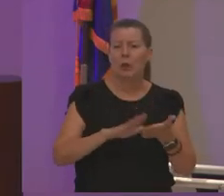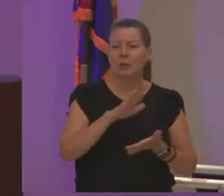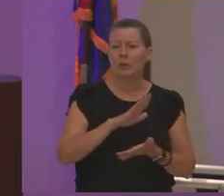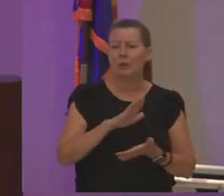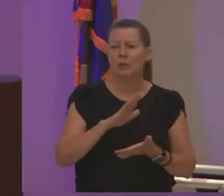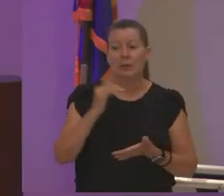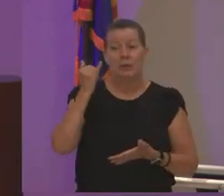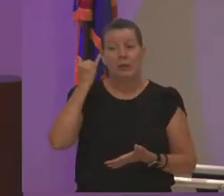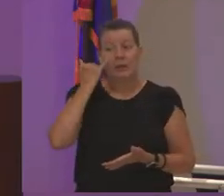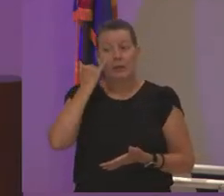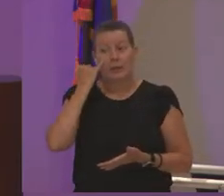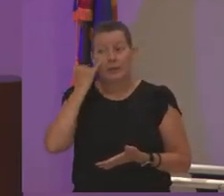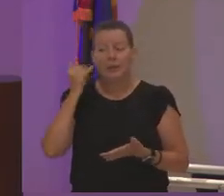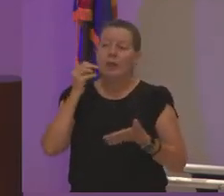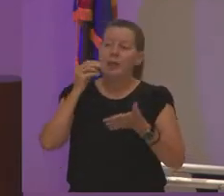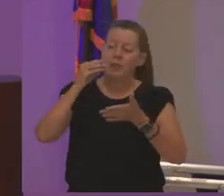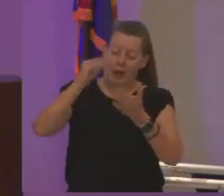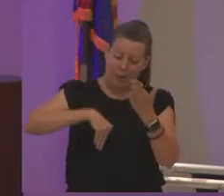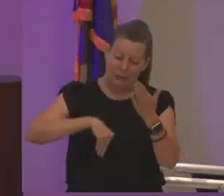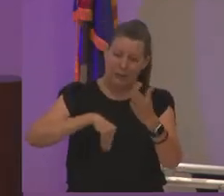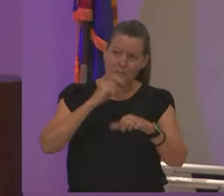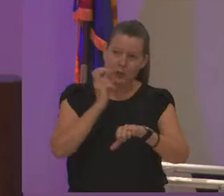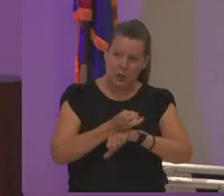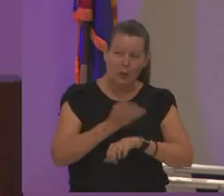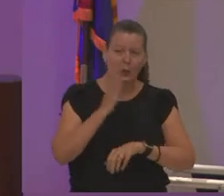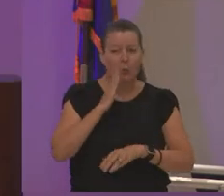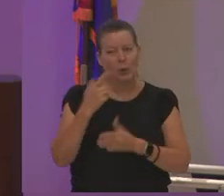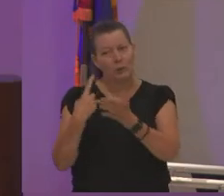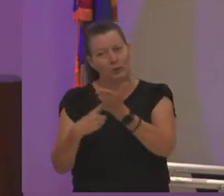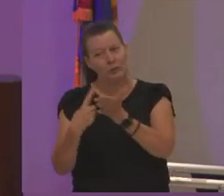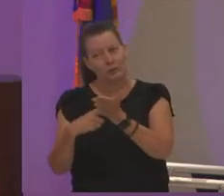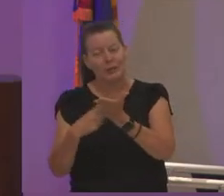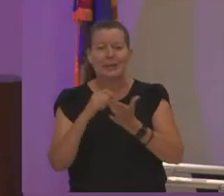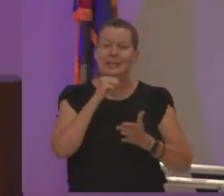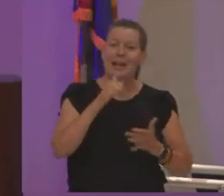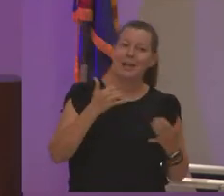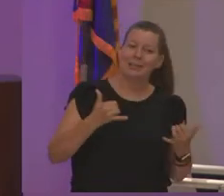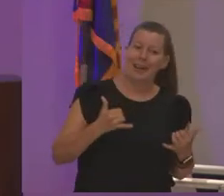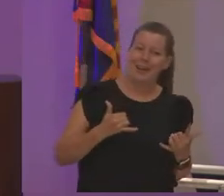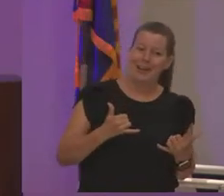i know we'll get there i know we're going to talk about that later not today not not today not today